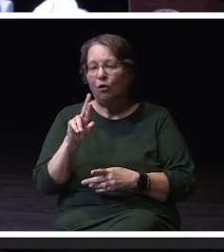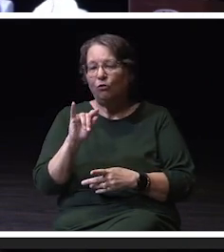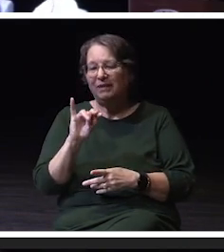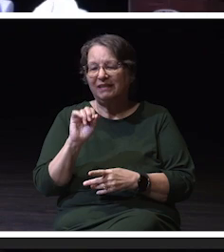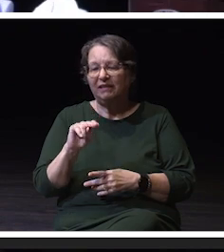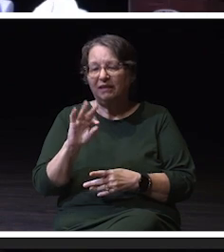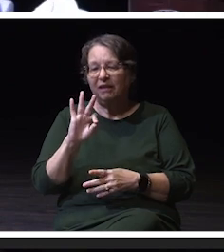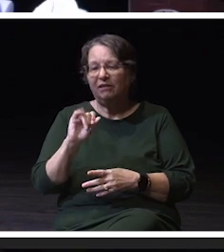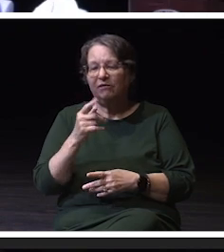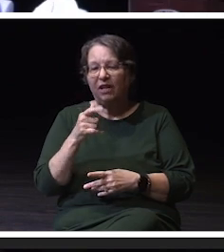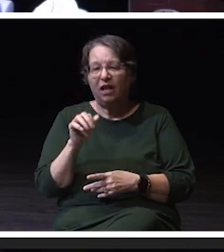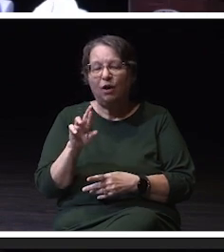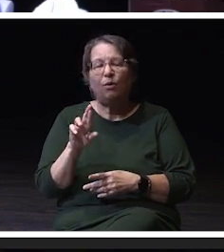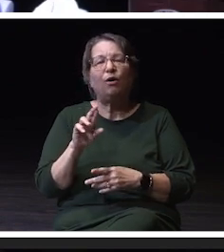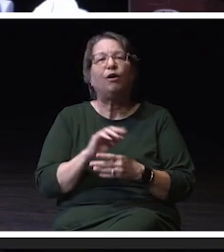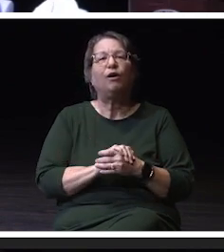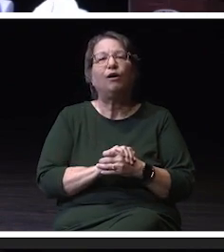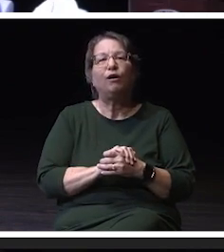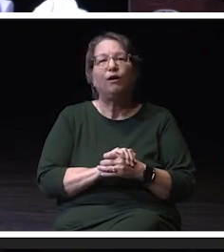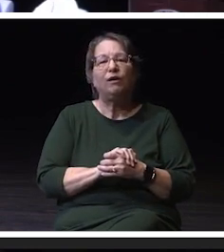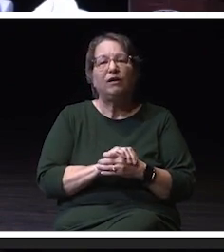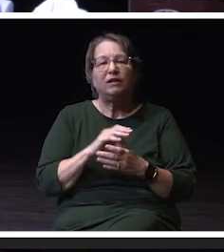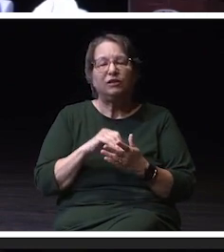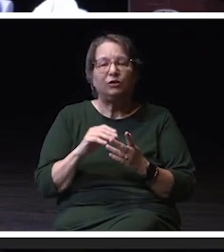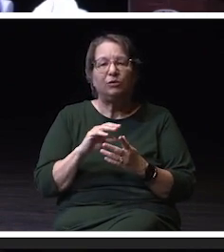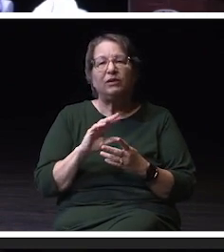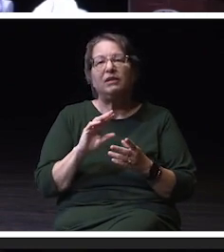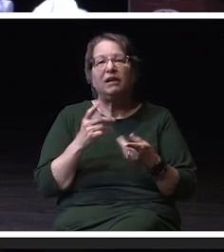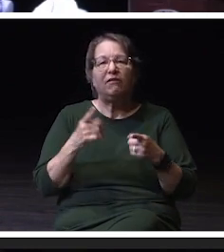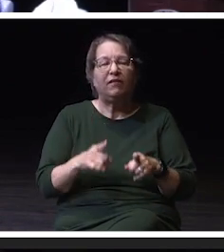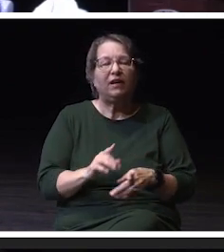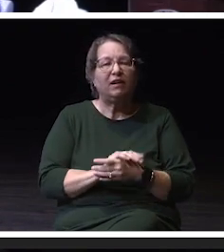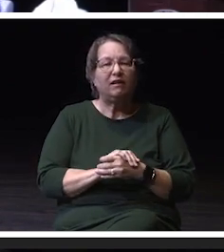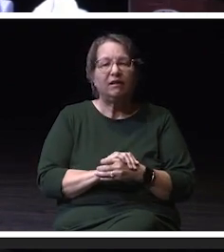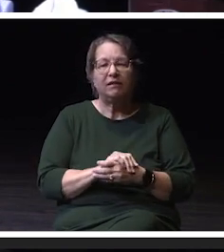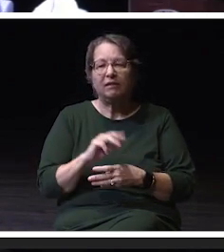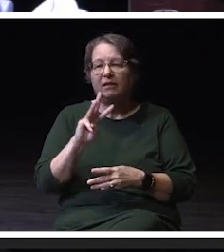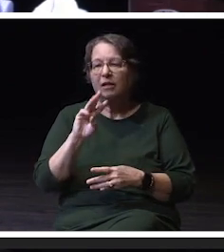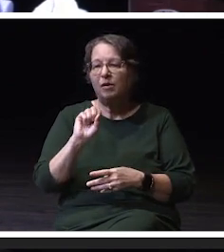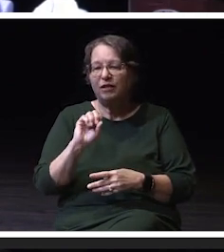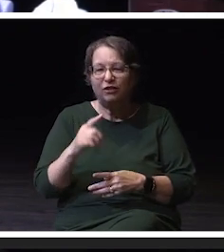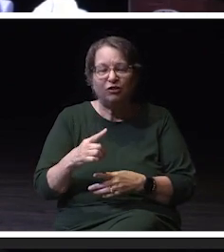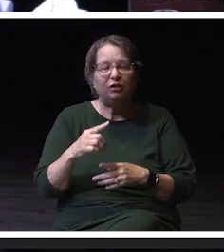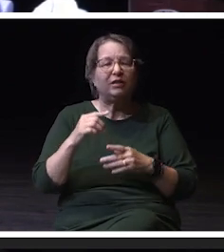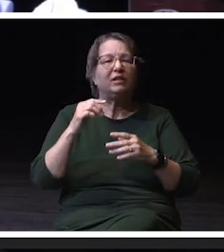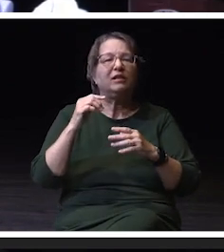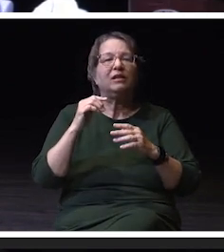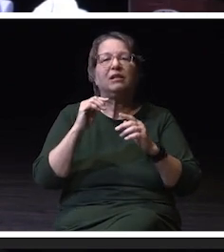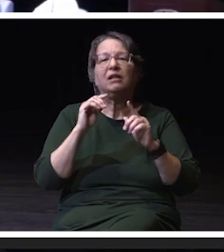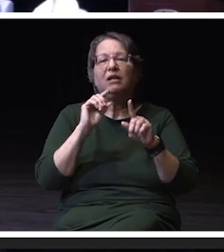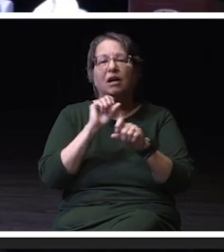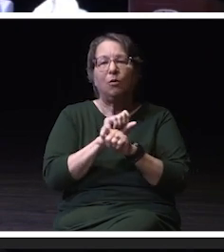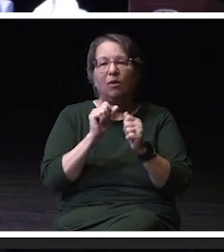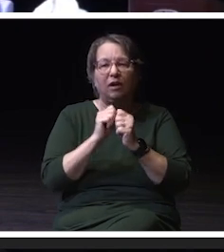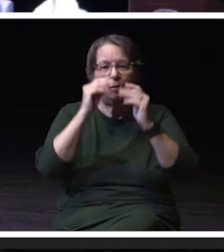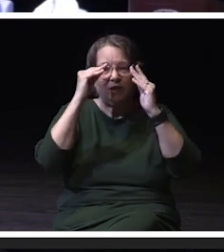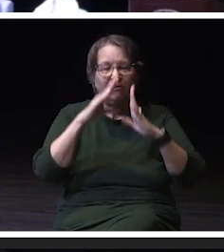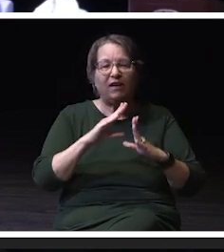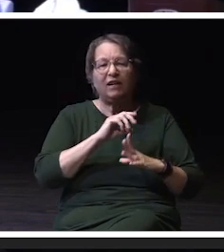Veronica Warren, I know WSG. Others are working with faculty on a statement that, you know,